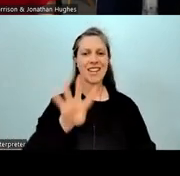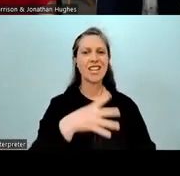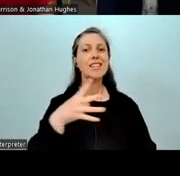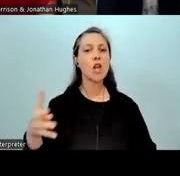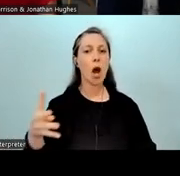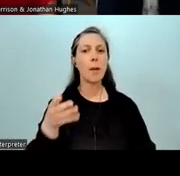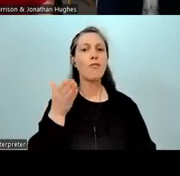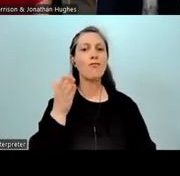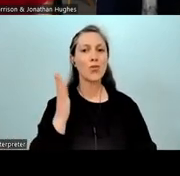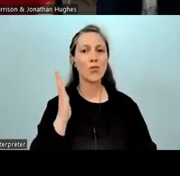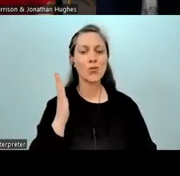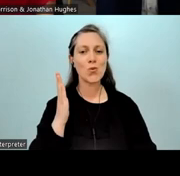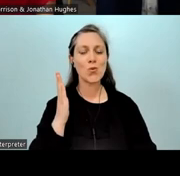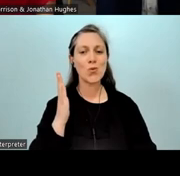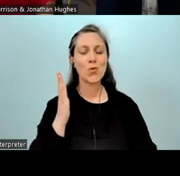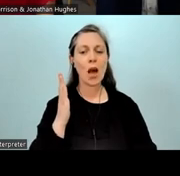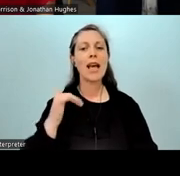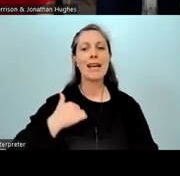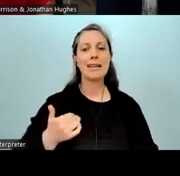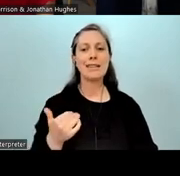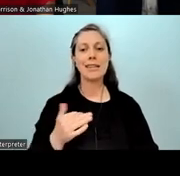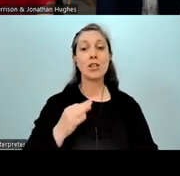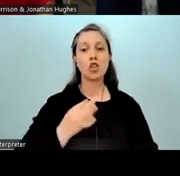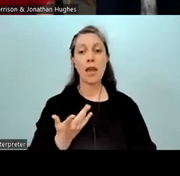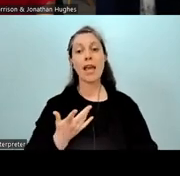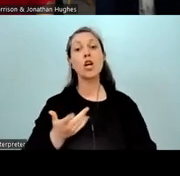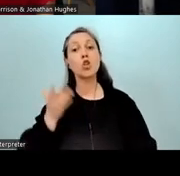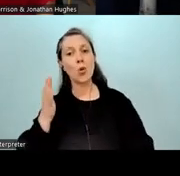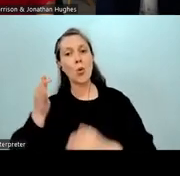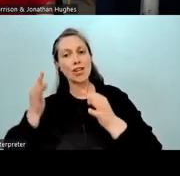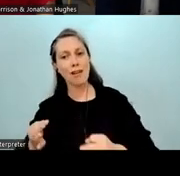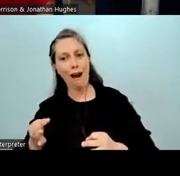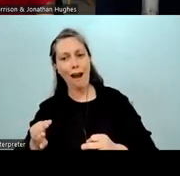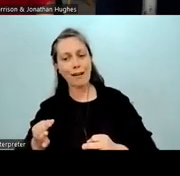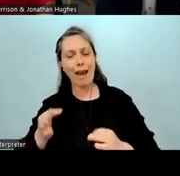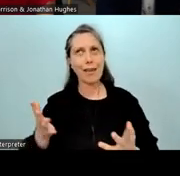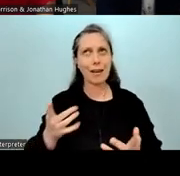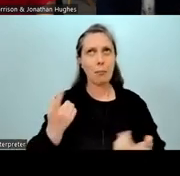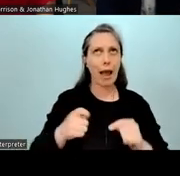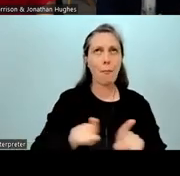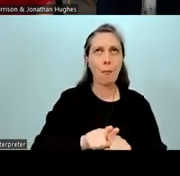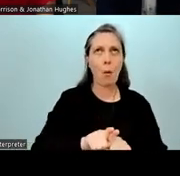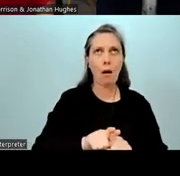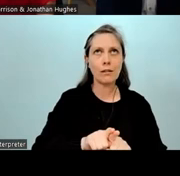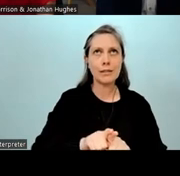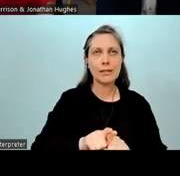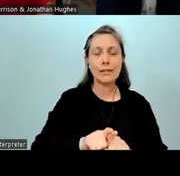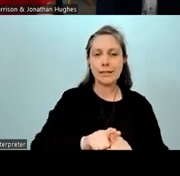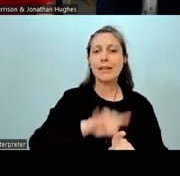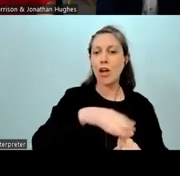the school ruled the timetable. So that was a little bit tough, but it seems so easy now. But at the time it was actually hard to come up with. so I had some pretty amazing DPs